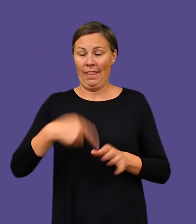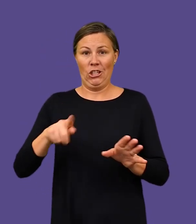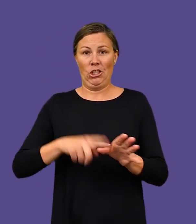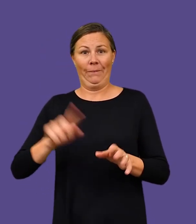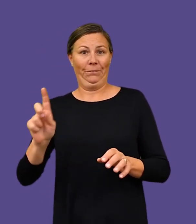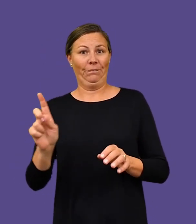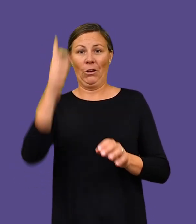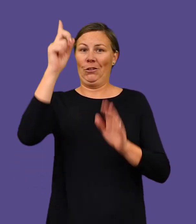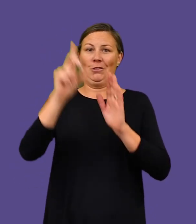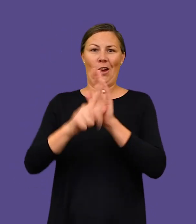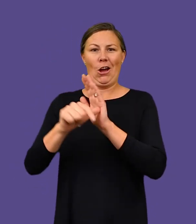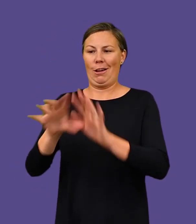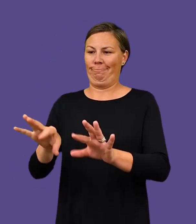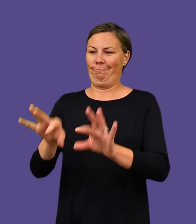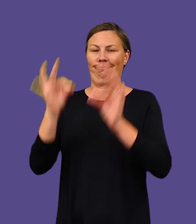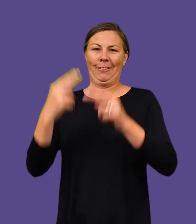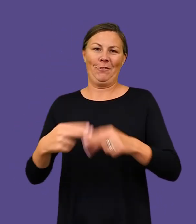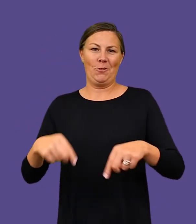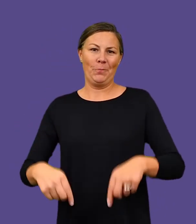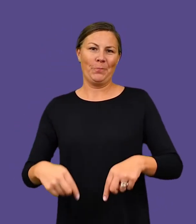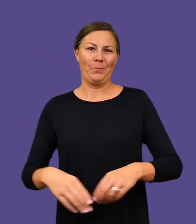This is her first time in the Archibald Prize.